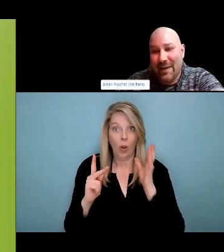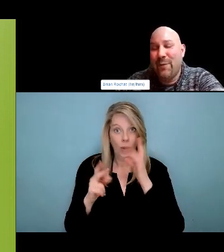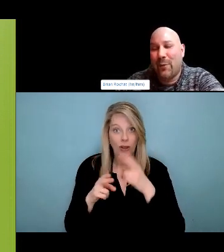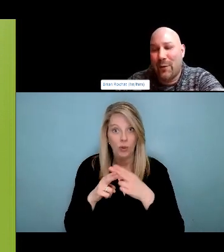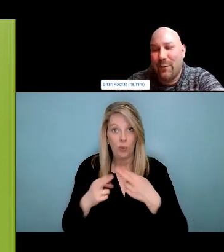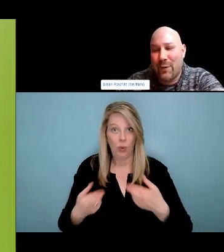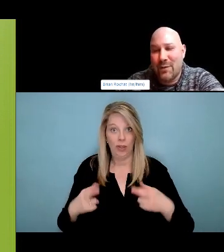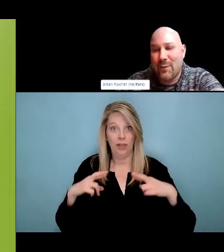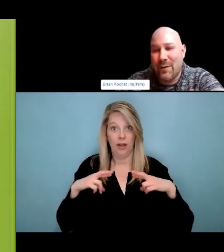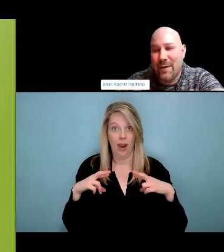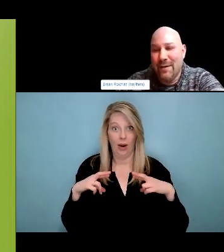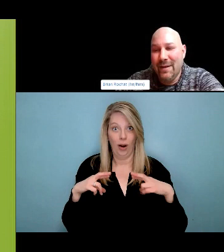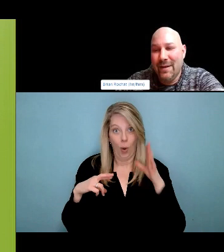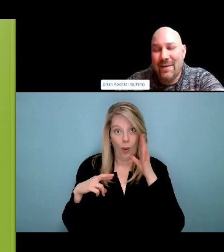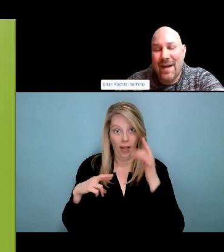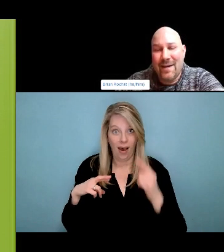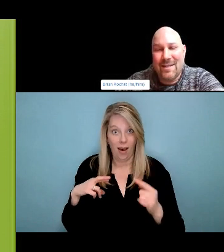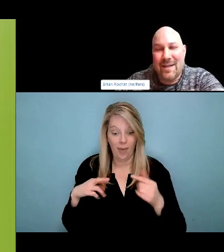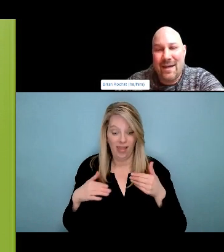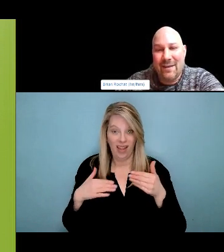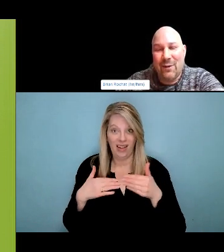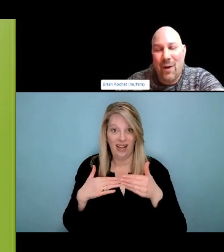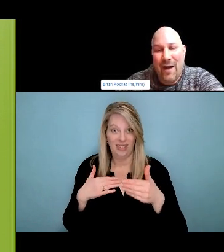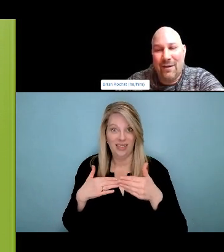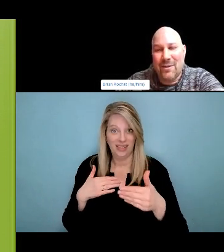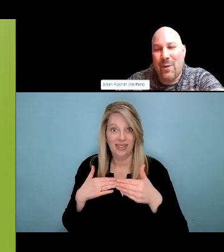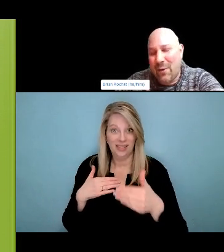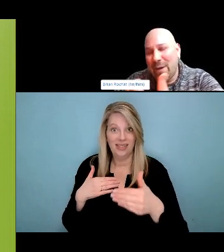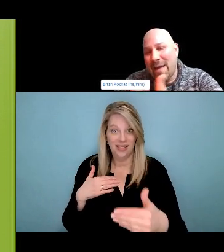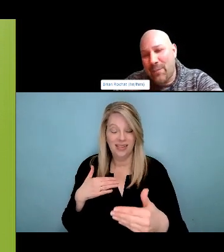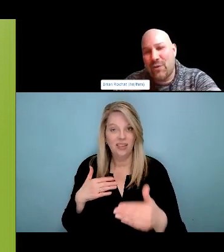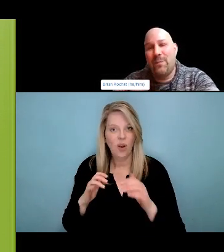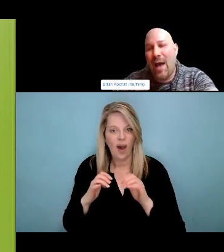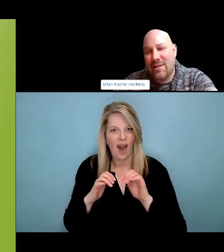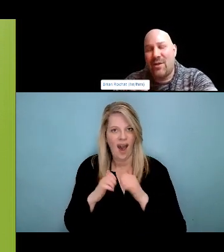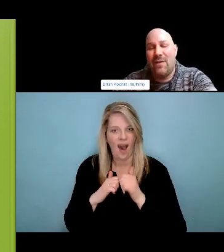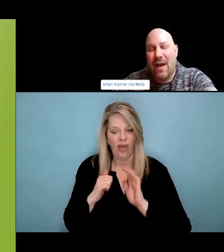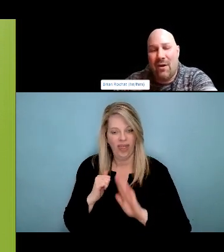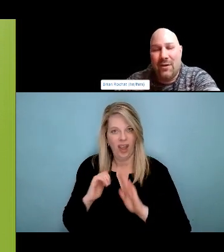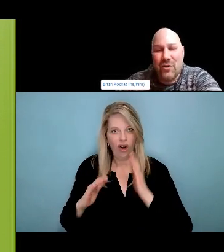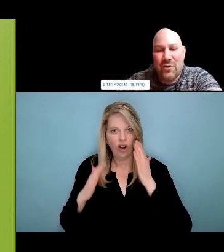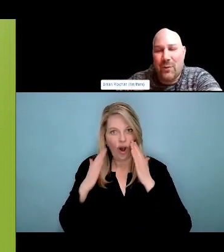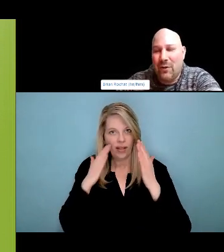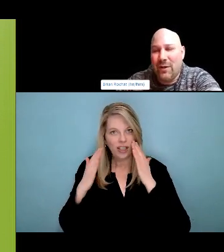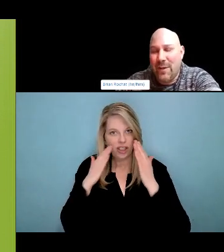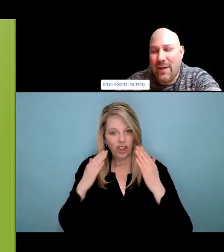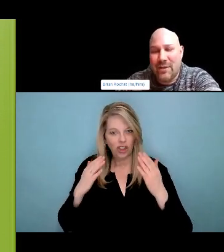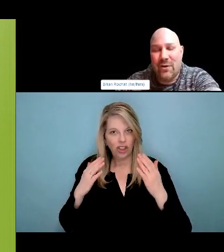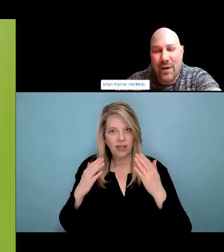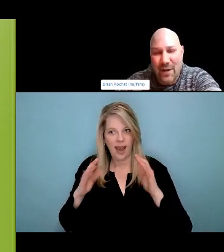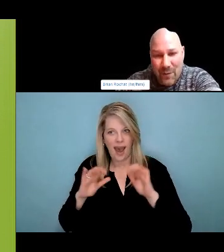talks about how in some facilities there's codes of conduct that says you can't be intoxicated